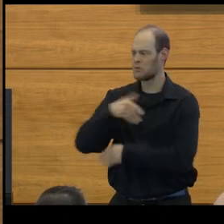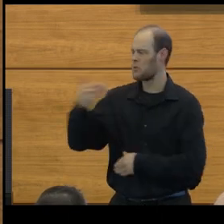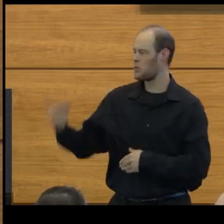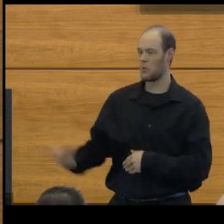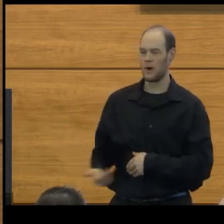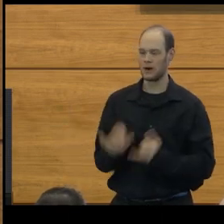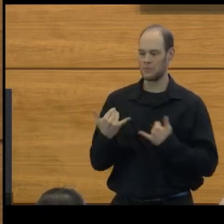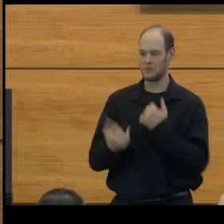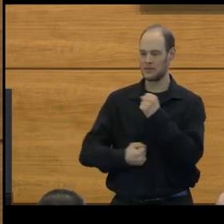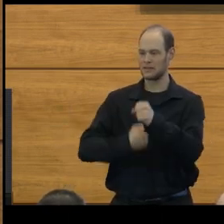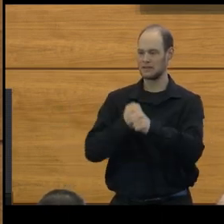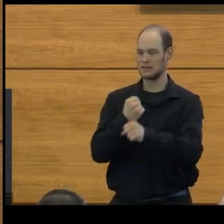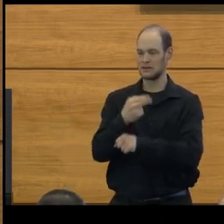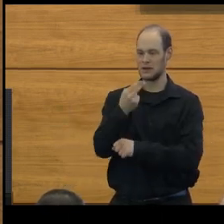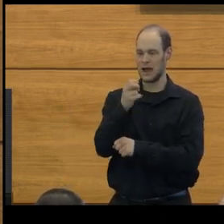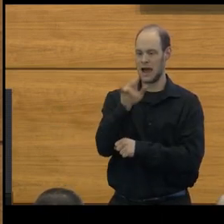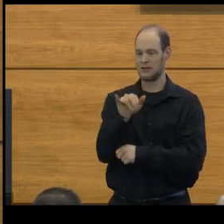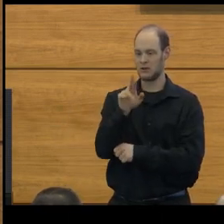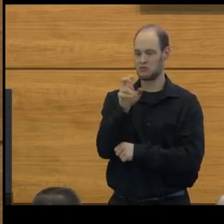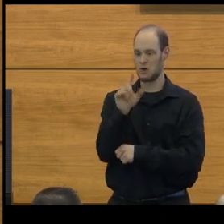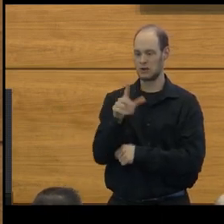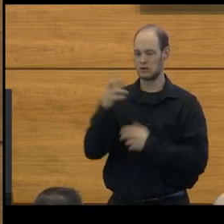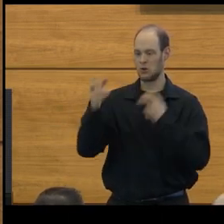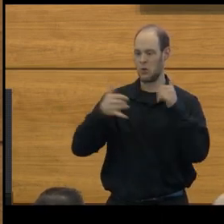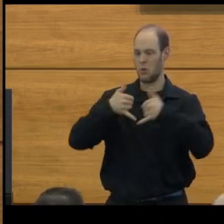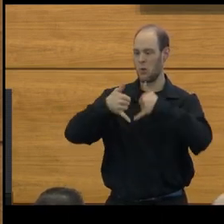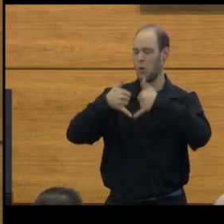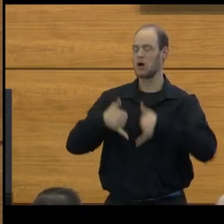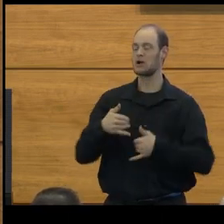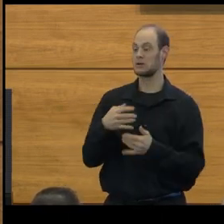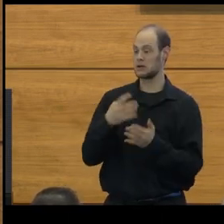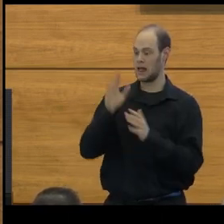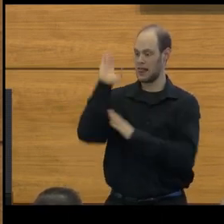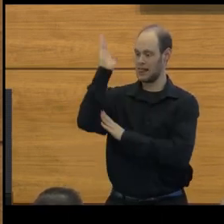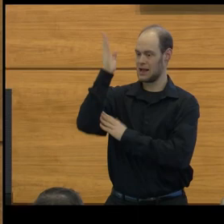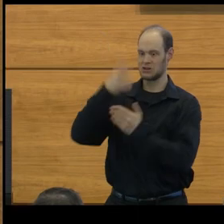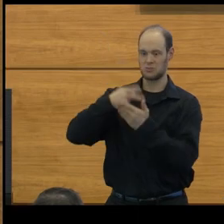to this year's Henry Russell Awards program and lecture.